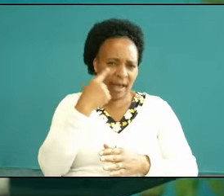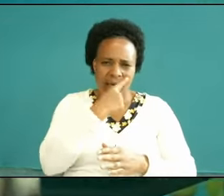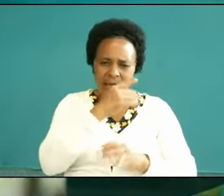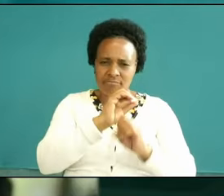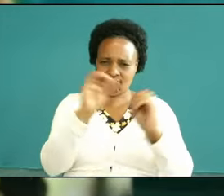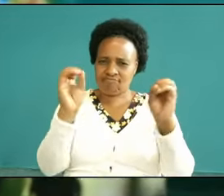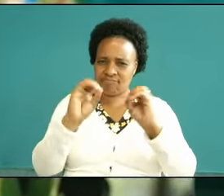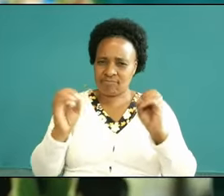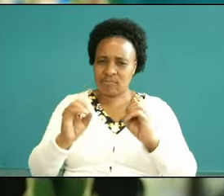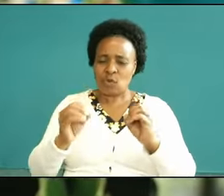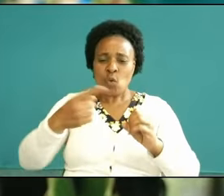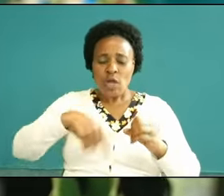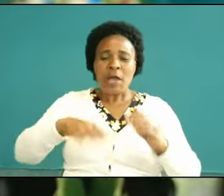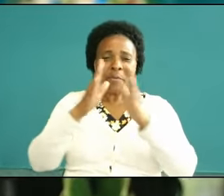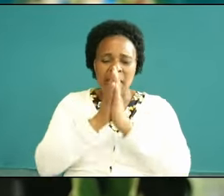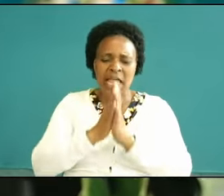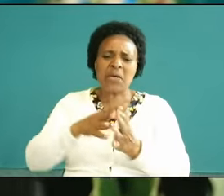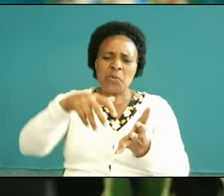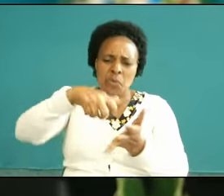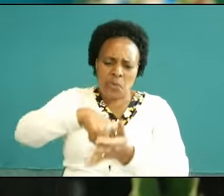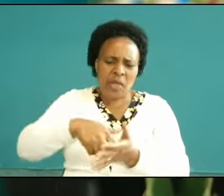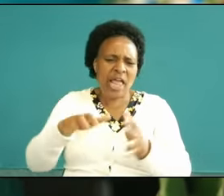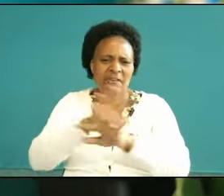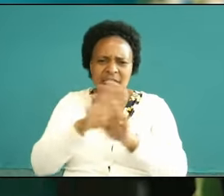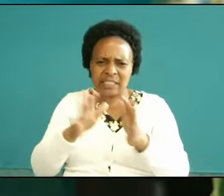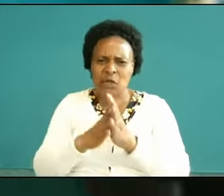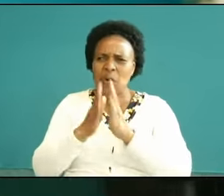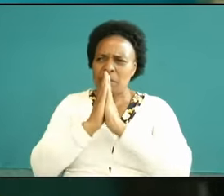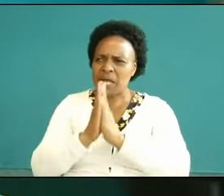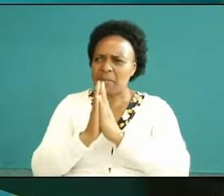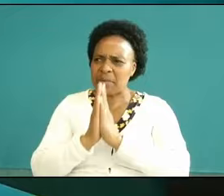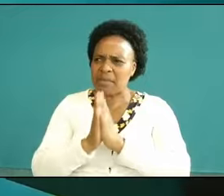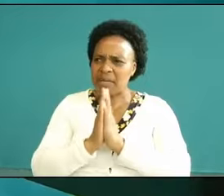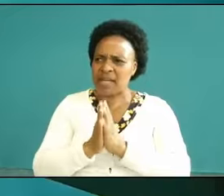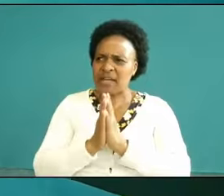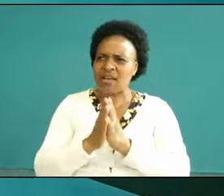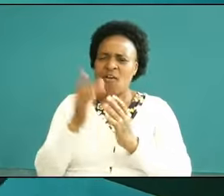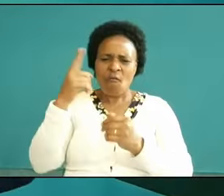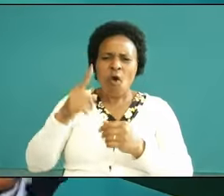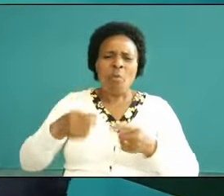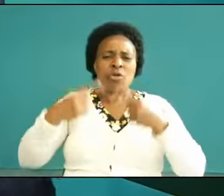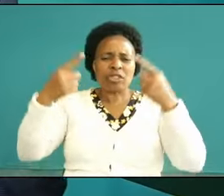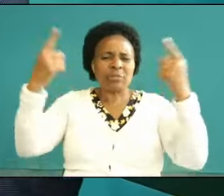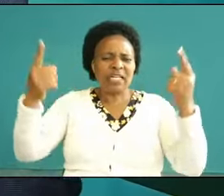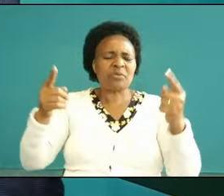day we pray for food we pray as you sleep we pray for weddings we pray for Prosperity we pray we